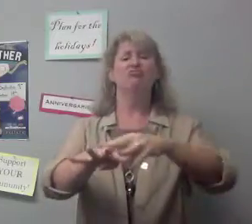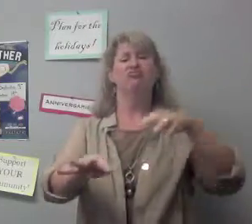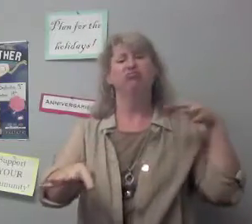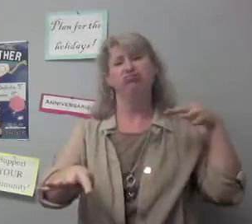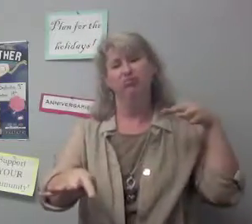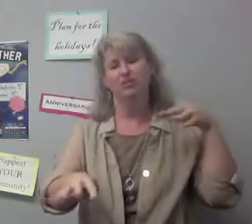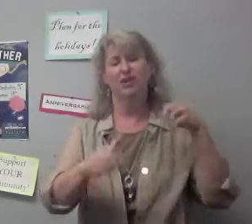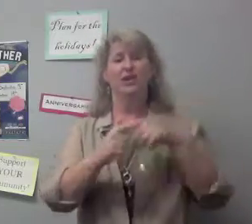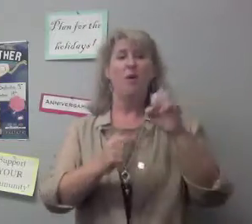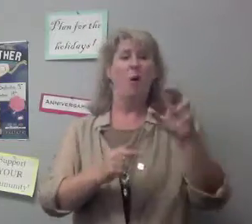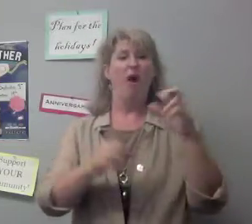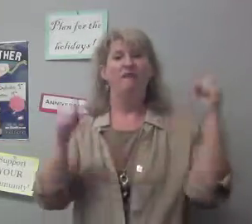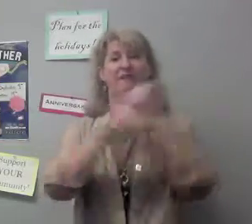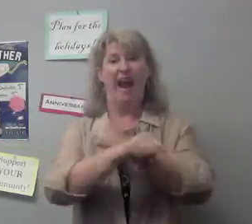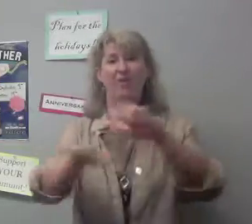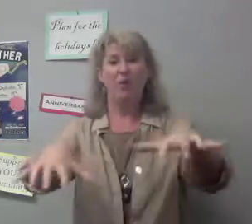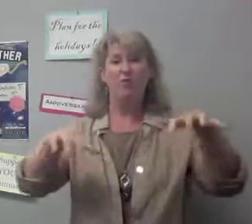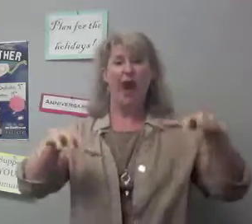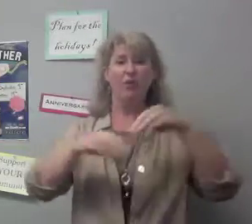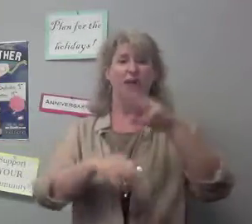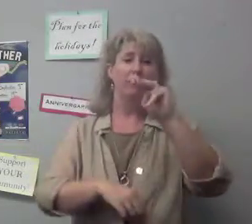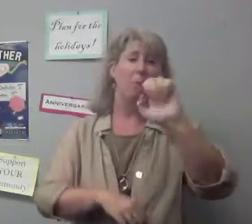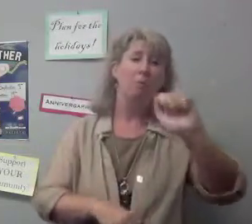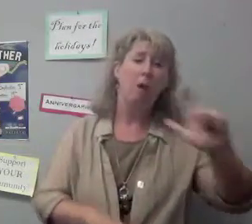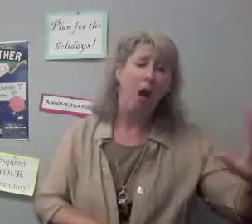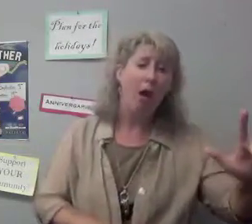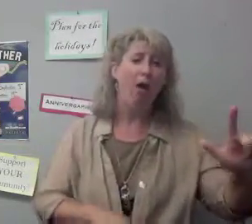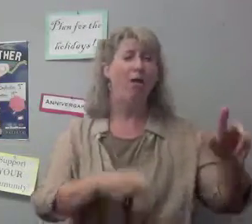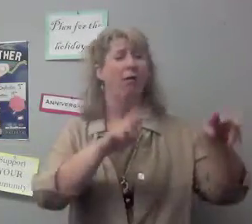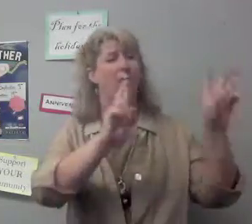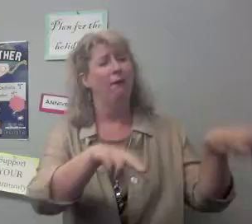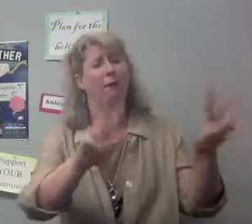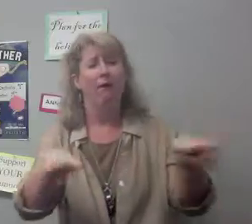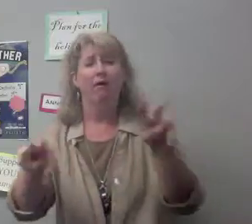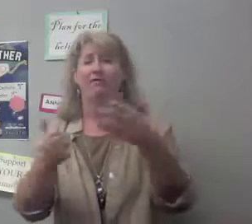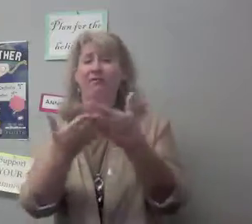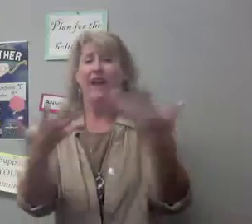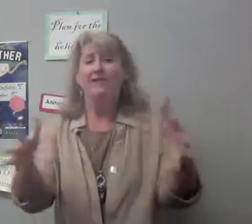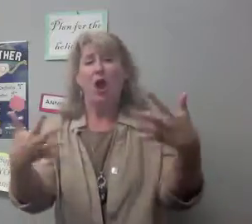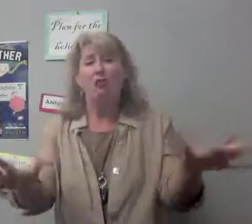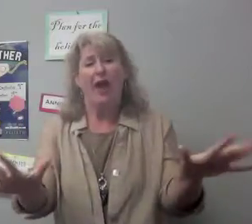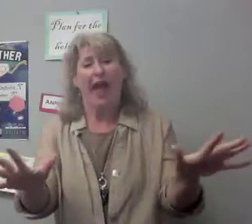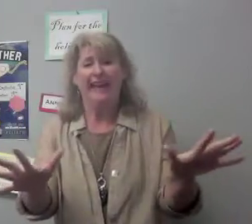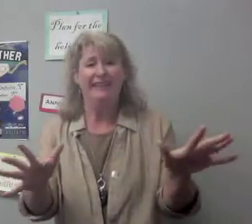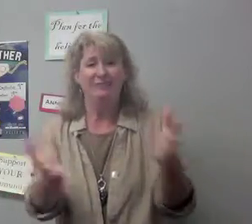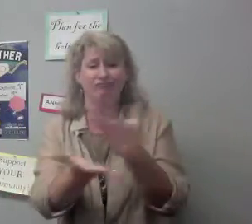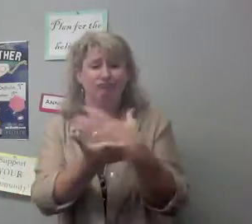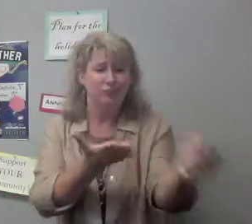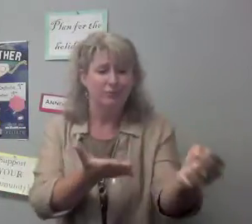dealing with traffic, fighting crowds at the mall, looking for stuff that ran out,